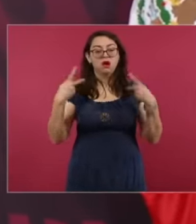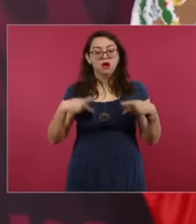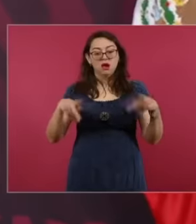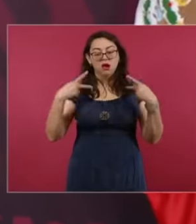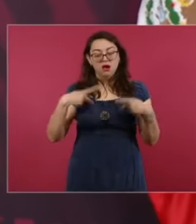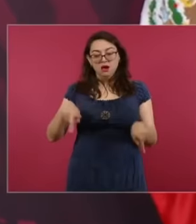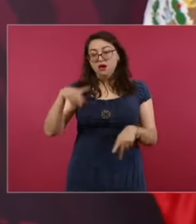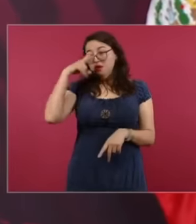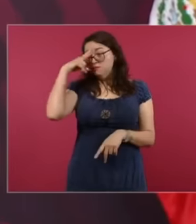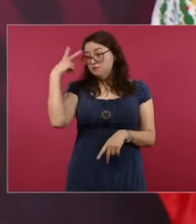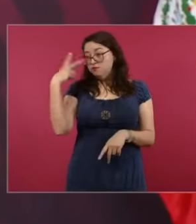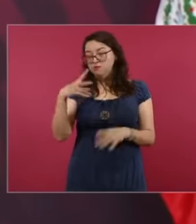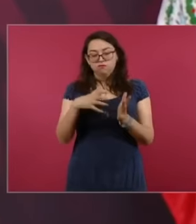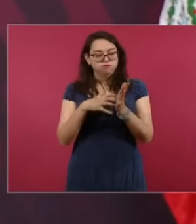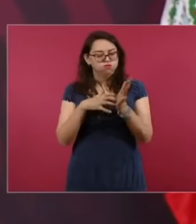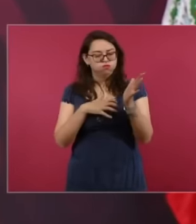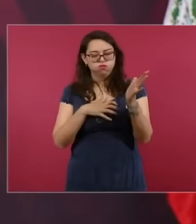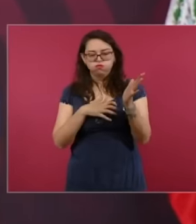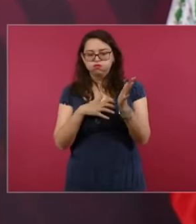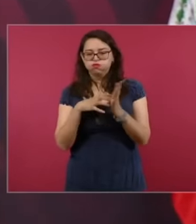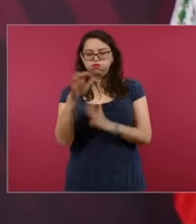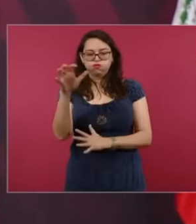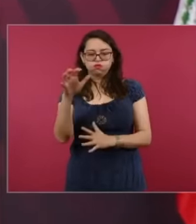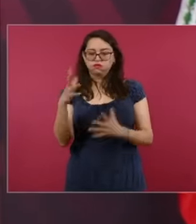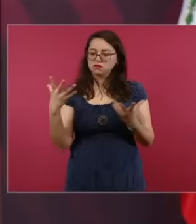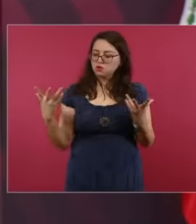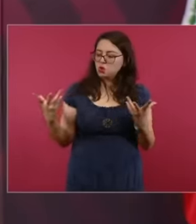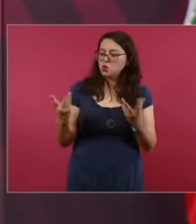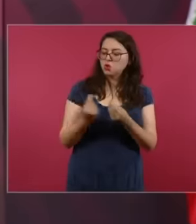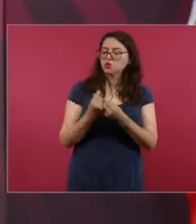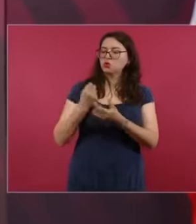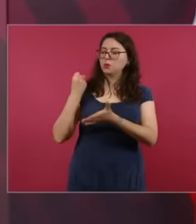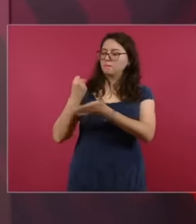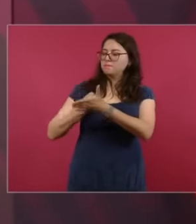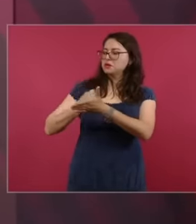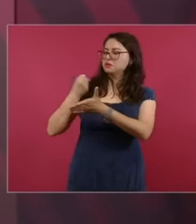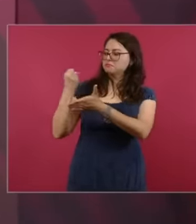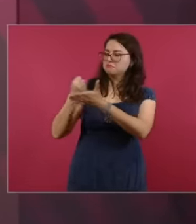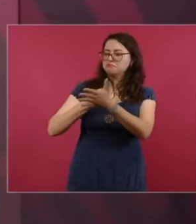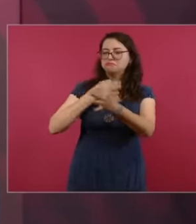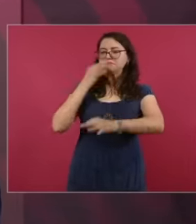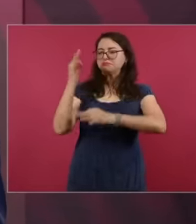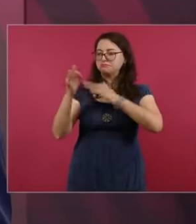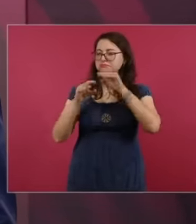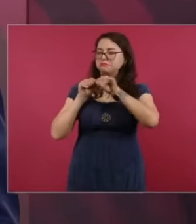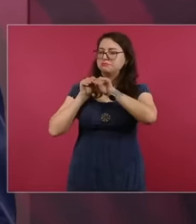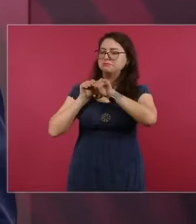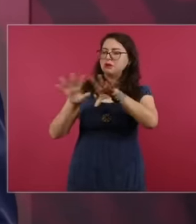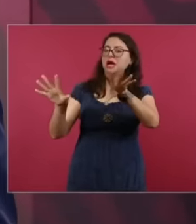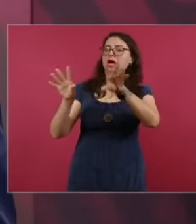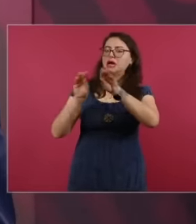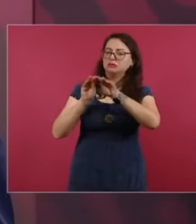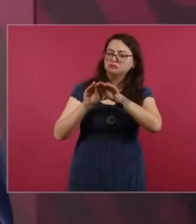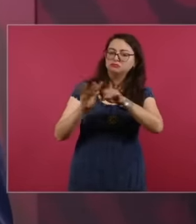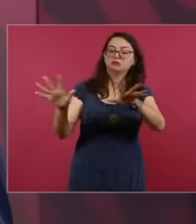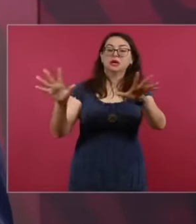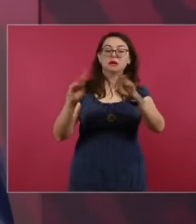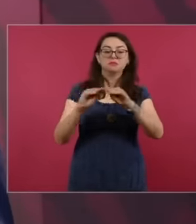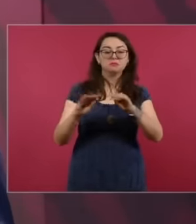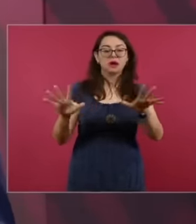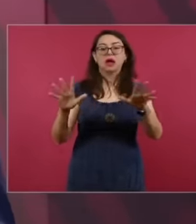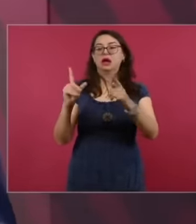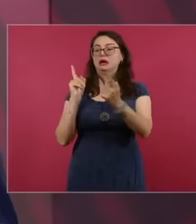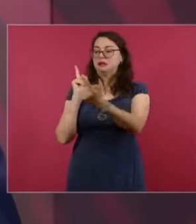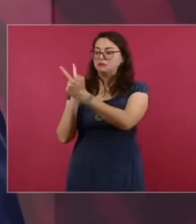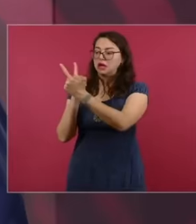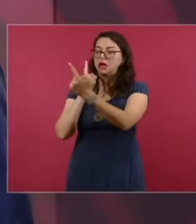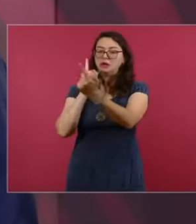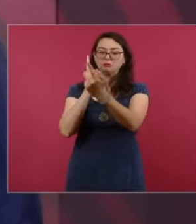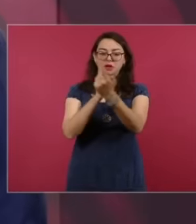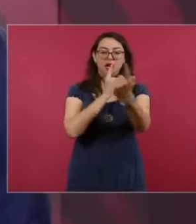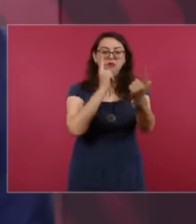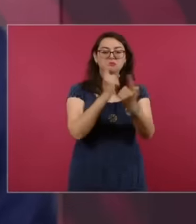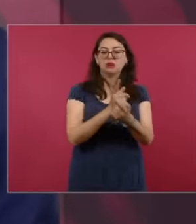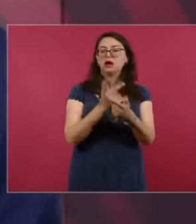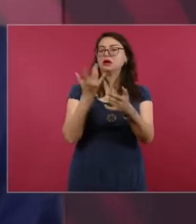going house to house Square by square, informing, orienting, raising awareness of what